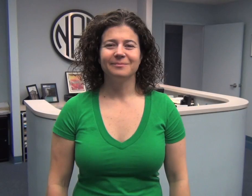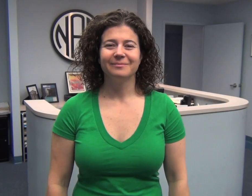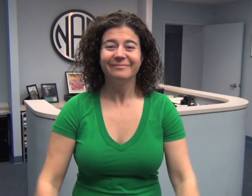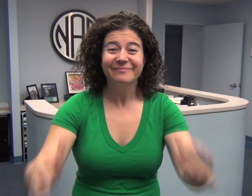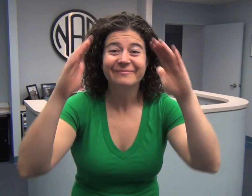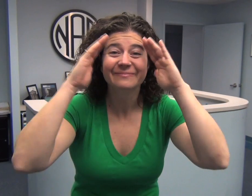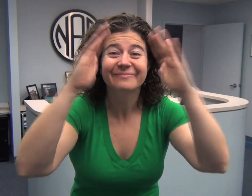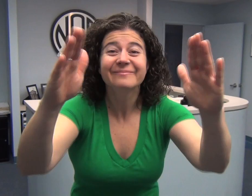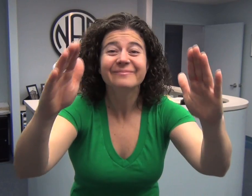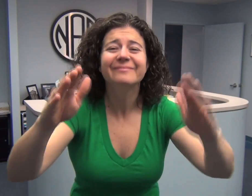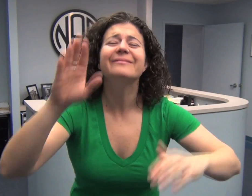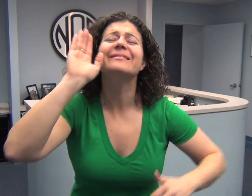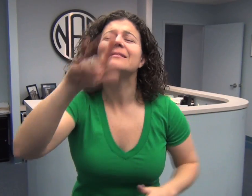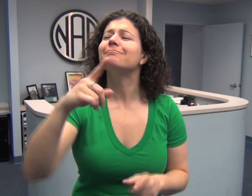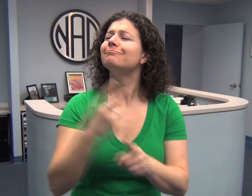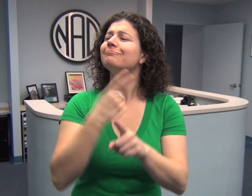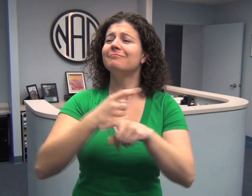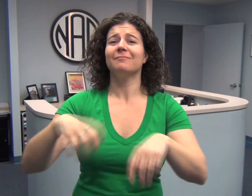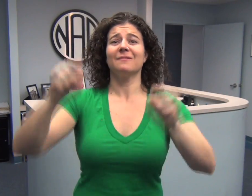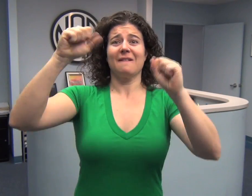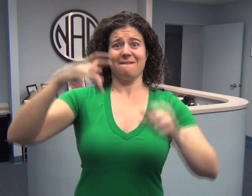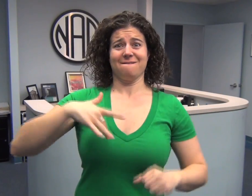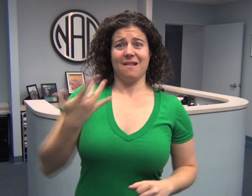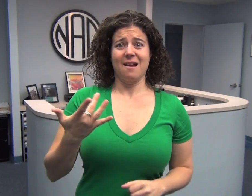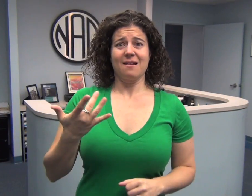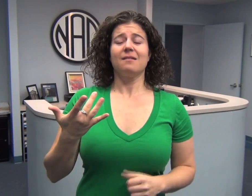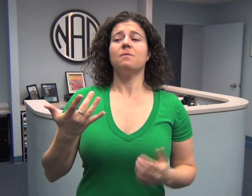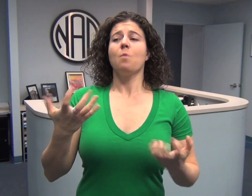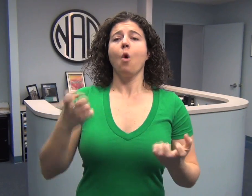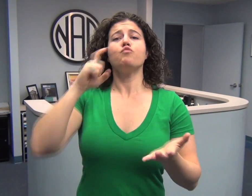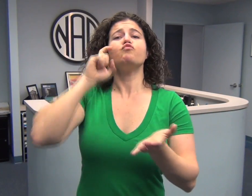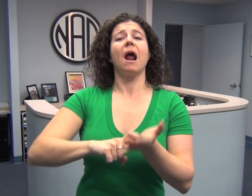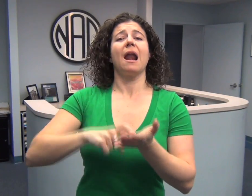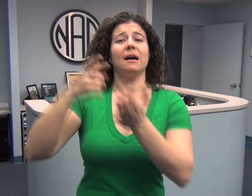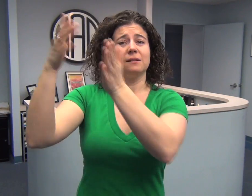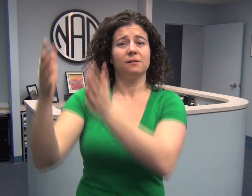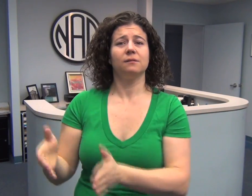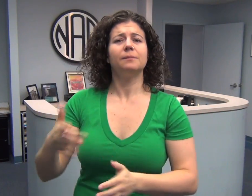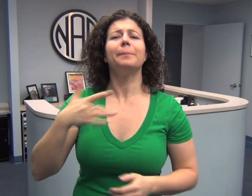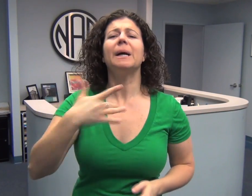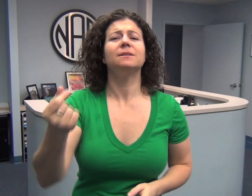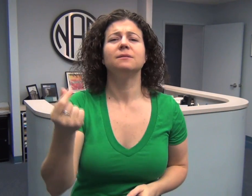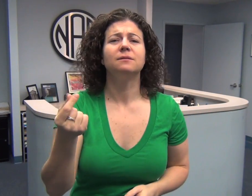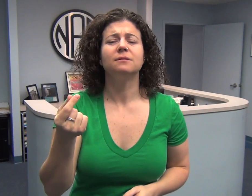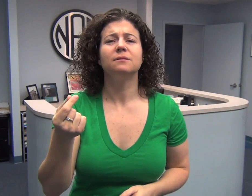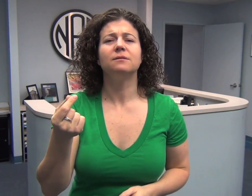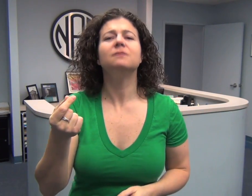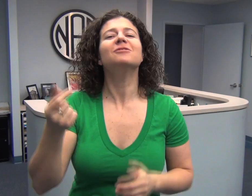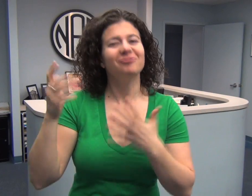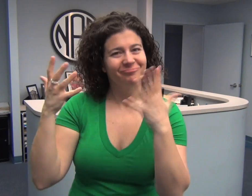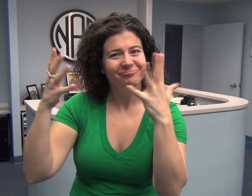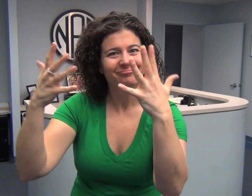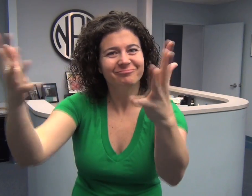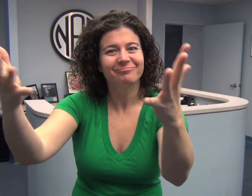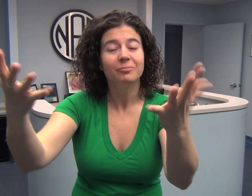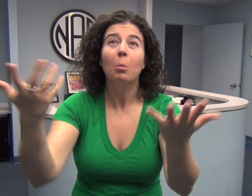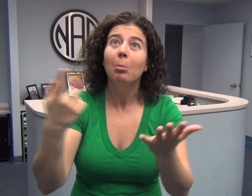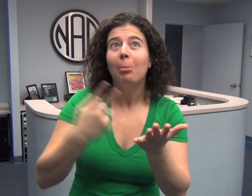Hello there! You know what usually happens at an event when you want to recognize someone people usually wave their hands in the air to show our applause